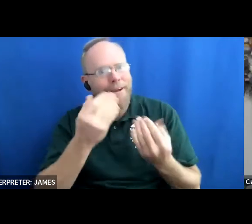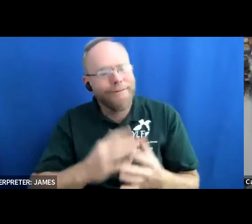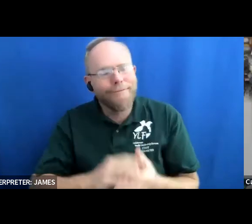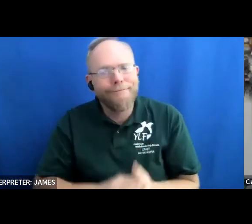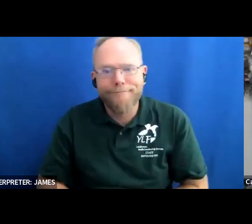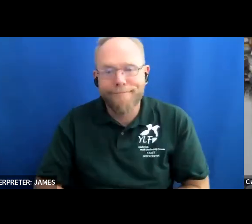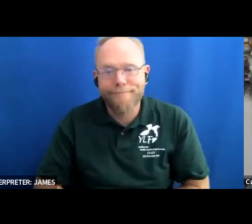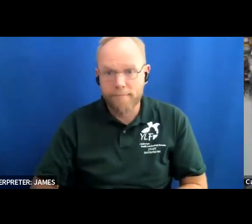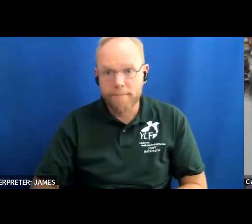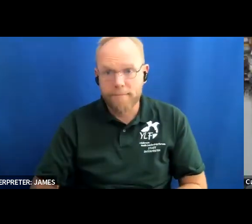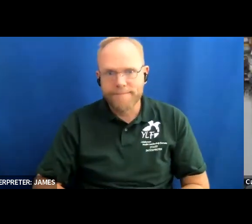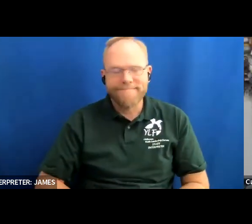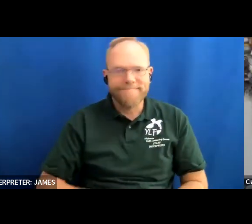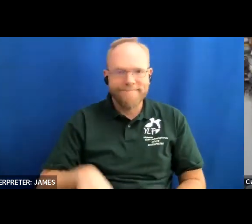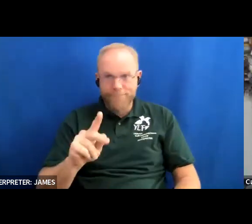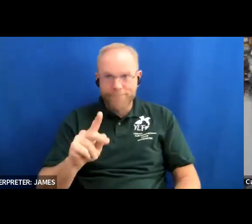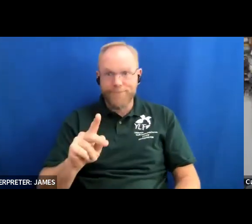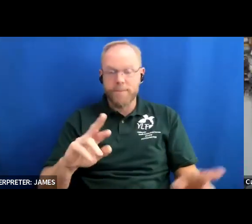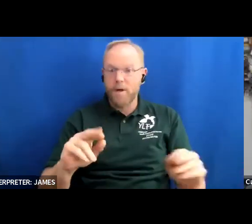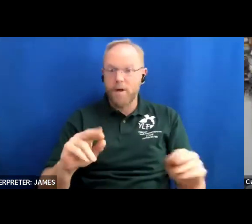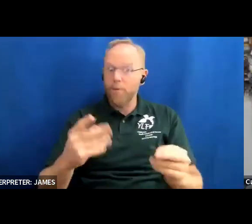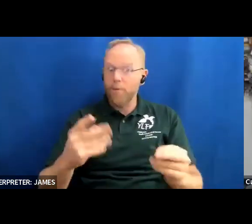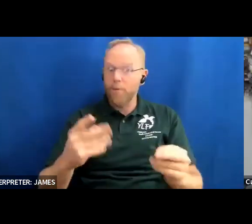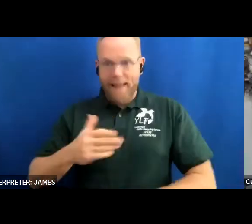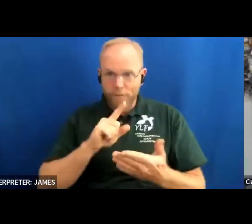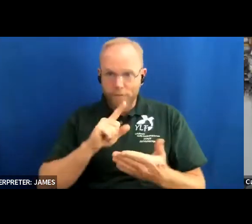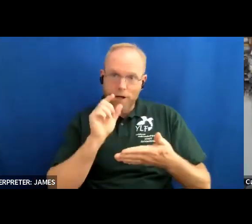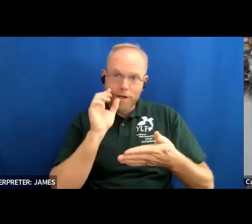hey all right you guys well thank you again for doing that we oh we're at 99 plus people